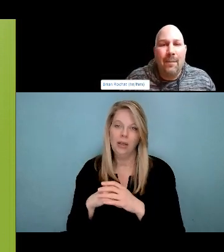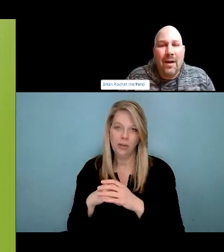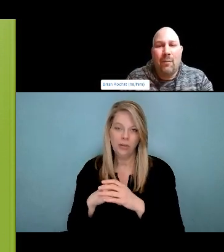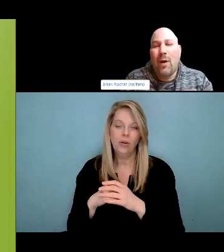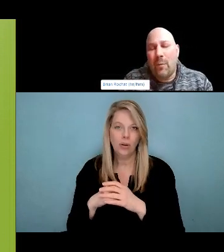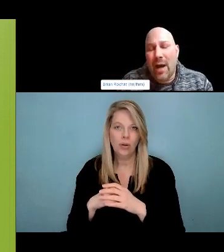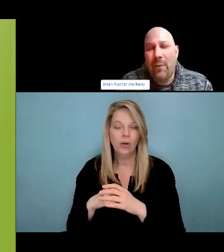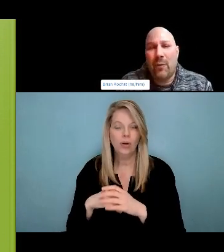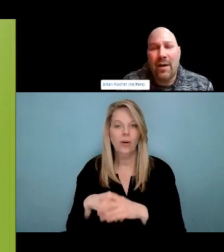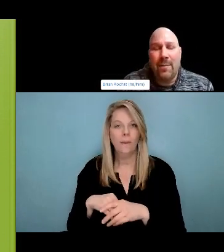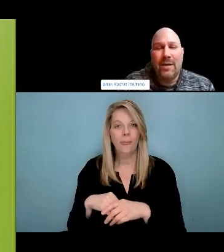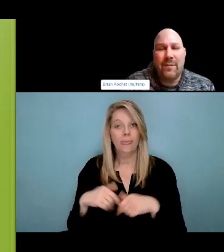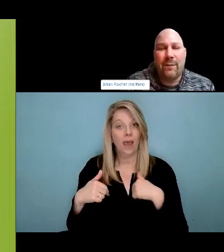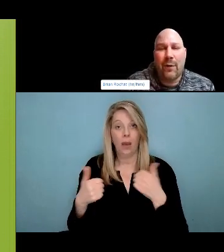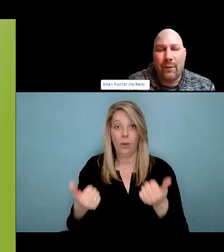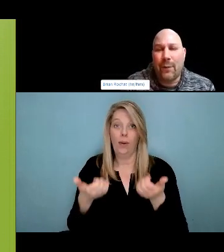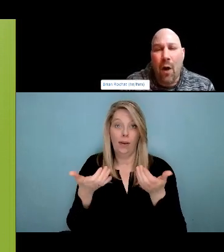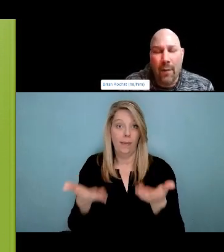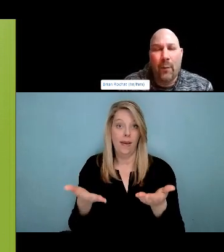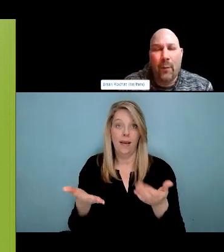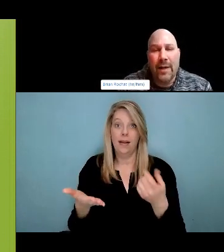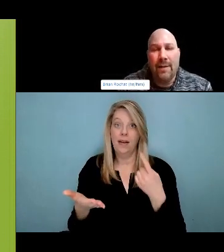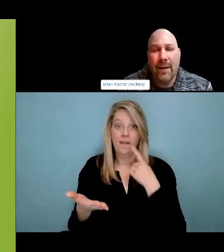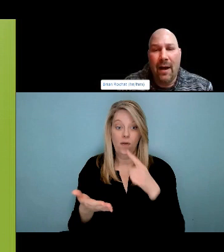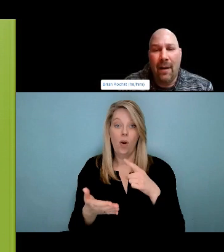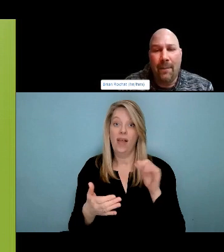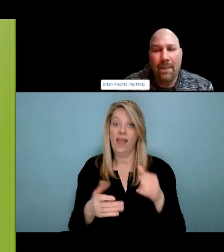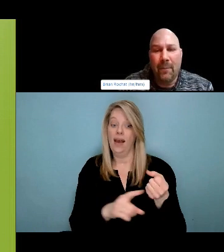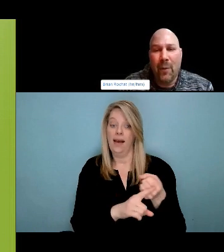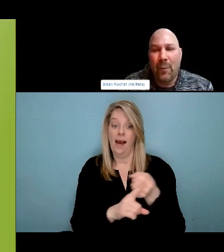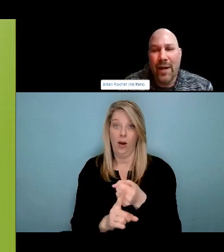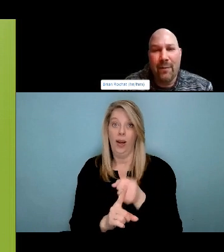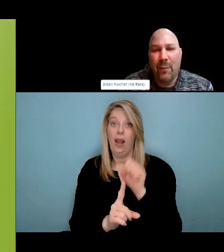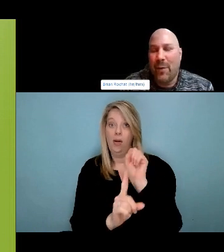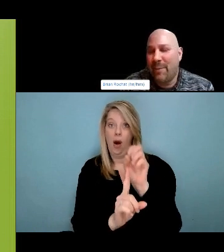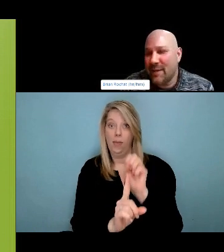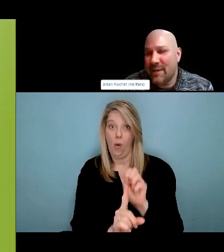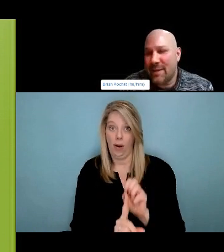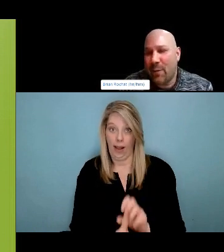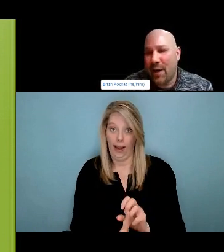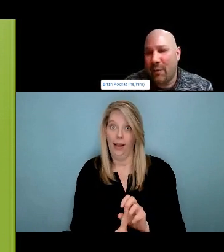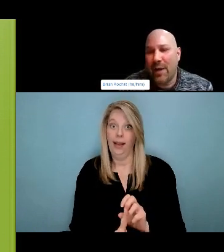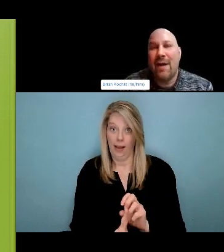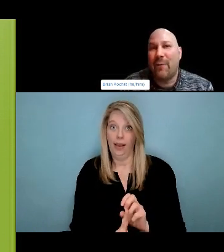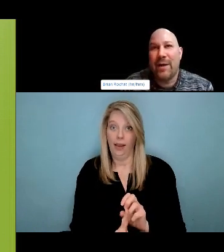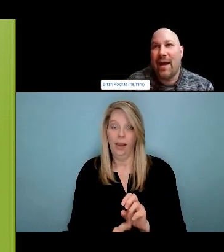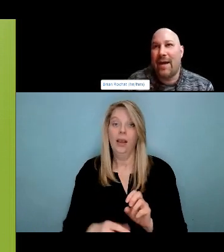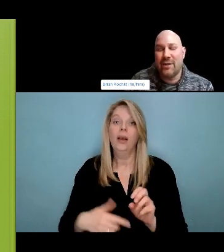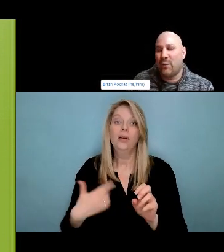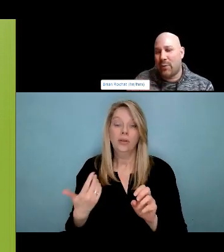Okay, and then I apologize. I always get ambitious and put a lot of slides. But we have 1 min